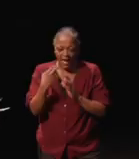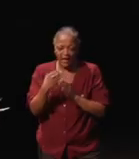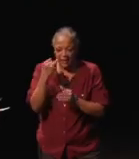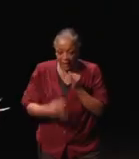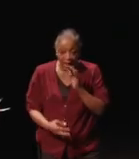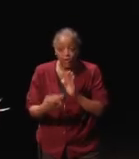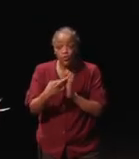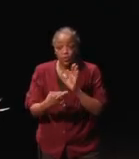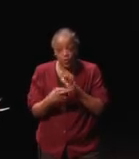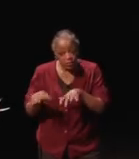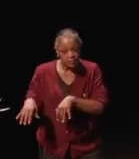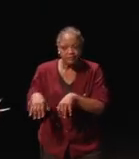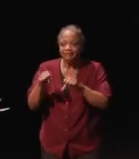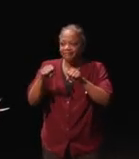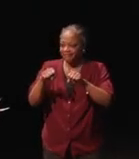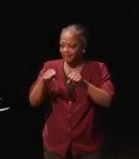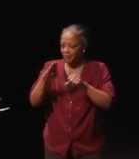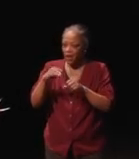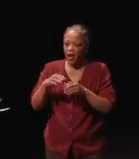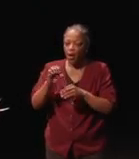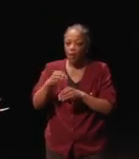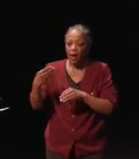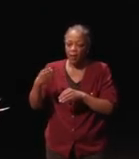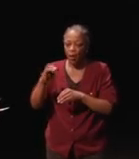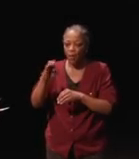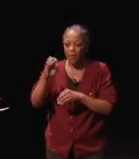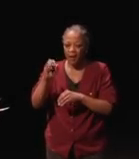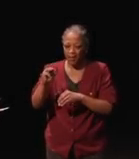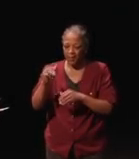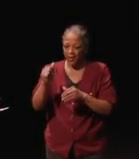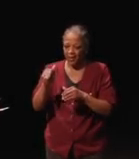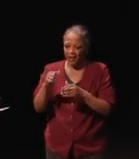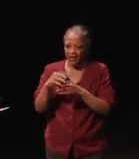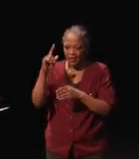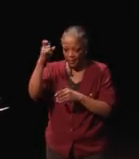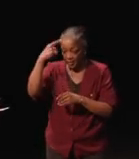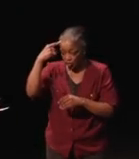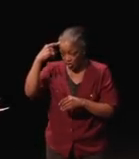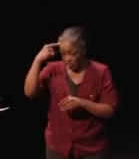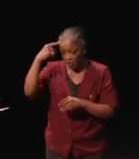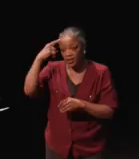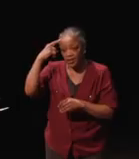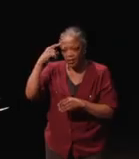adopted by the Obama administration. When all of the other roles were